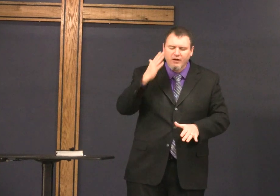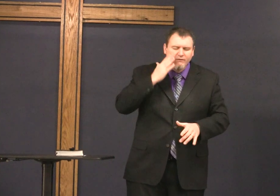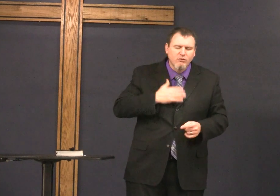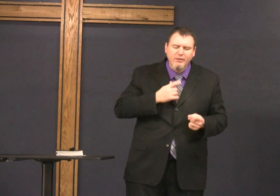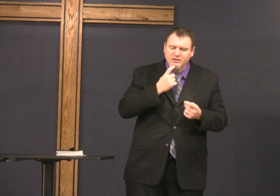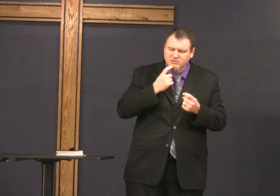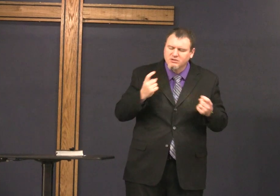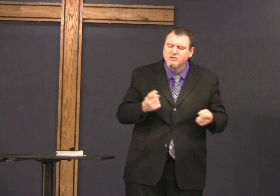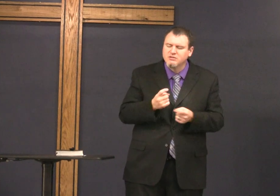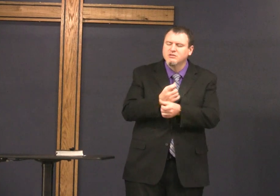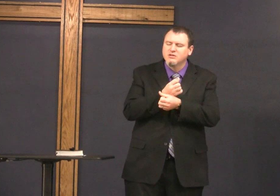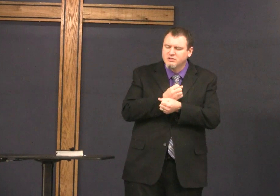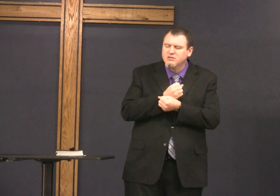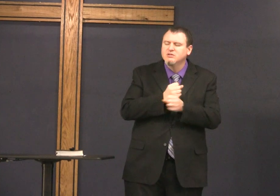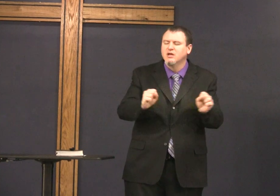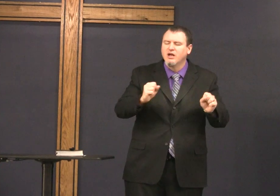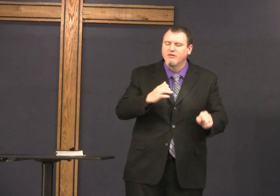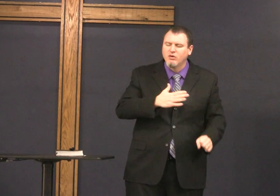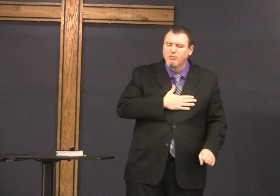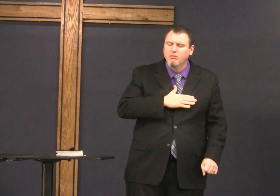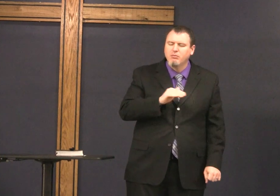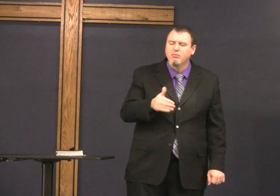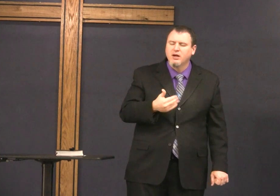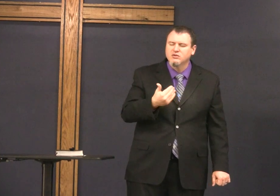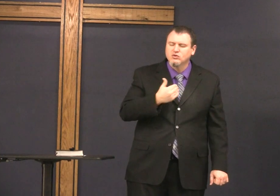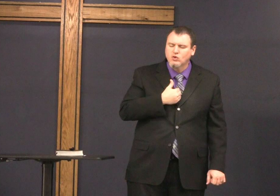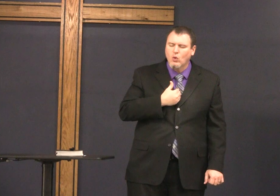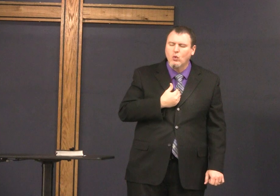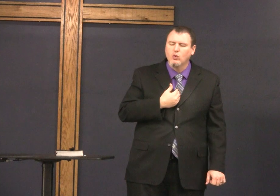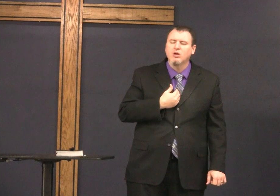I believe in Jesus Christ's death and resurrection and salvation from sin